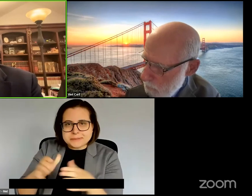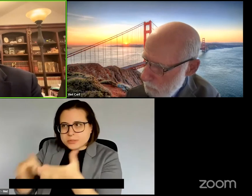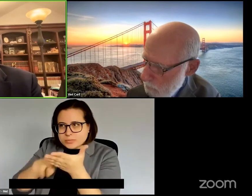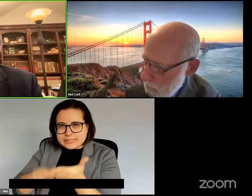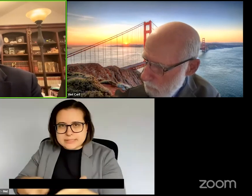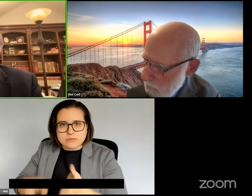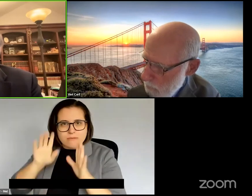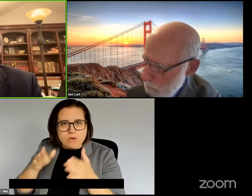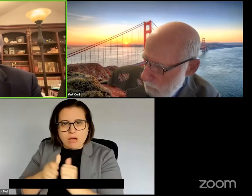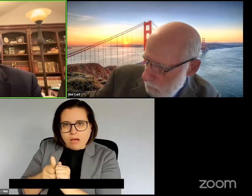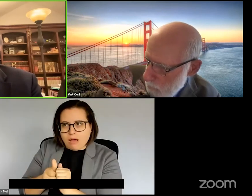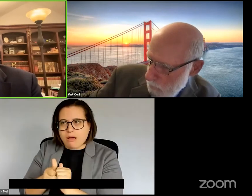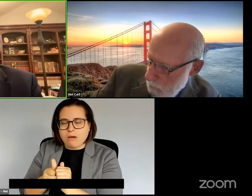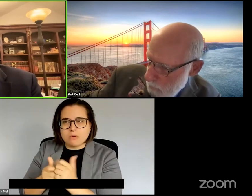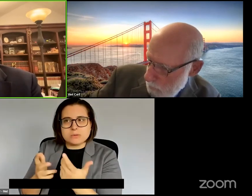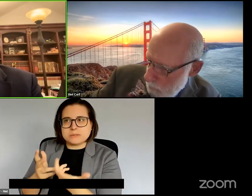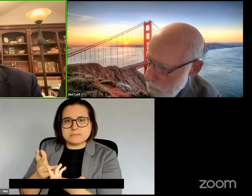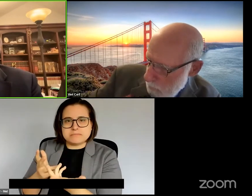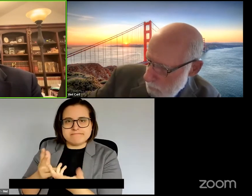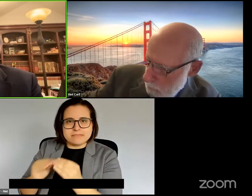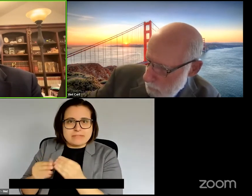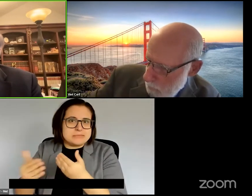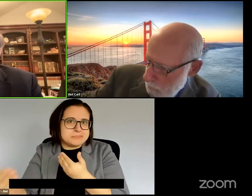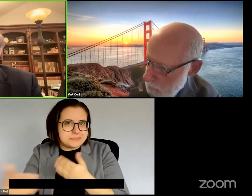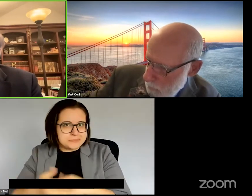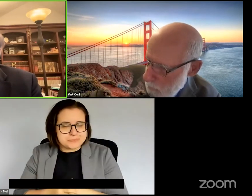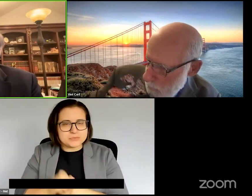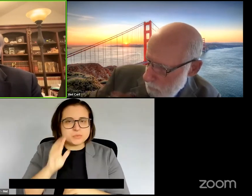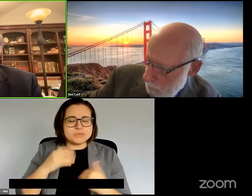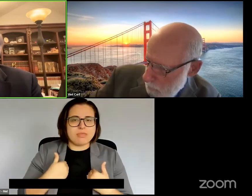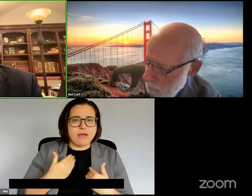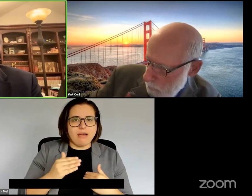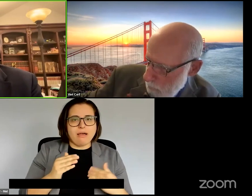on direct brain interfaces and one on XR/VR.